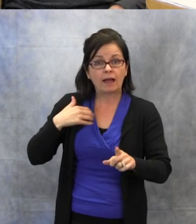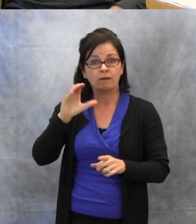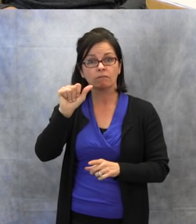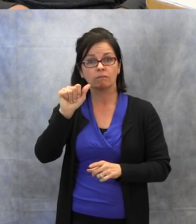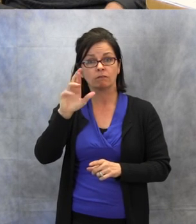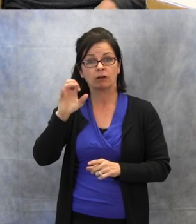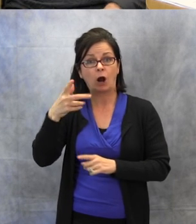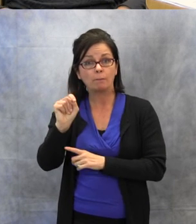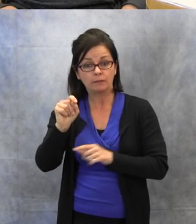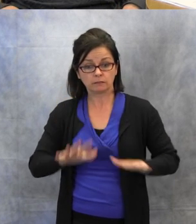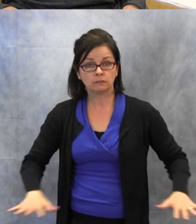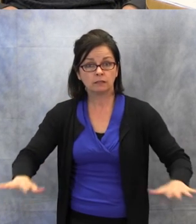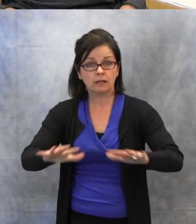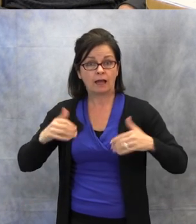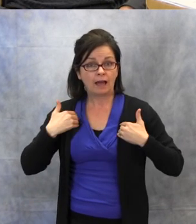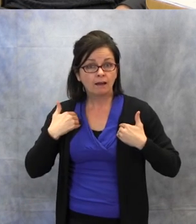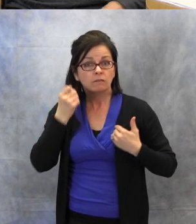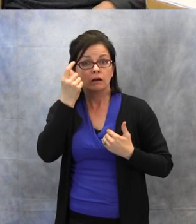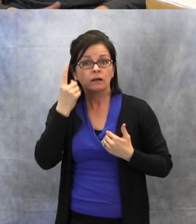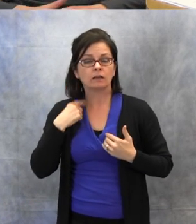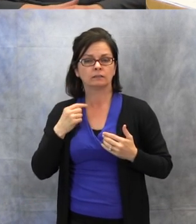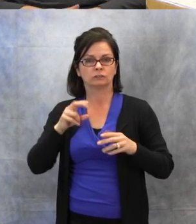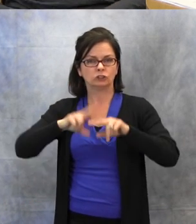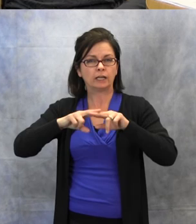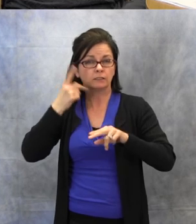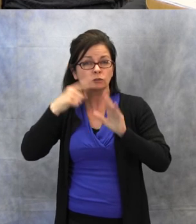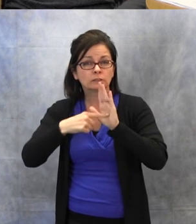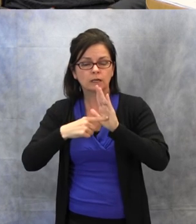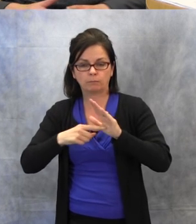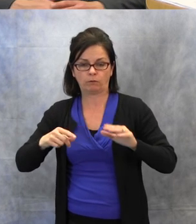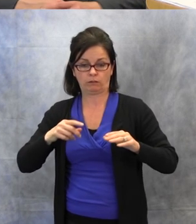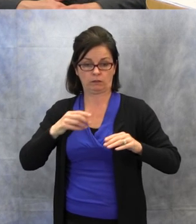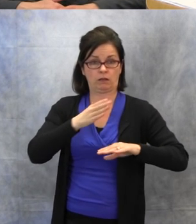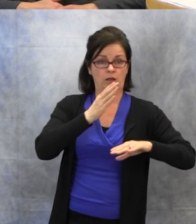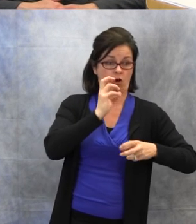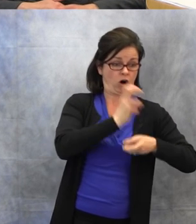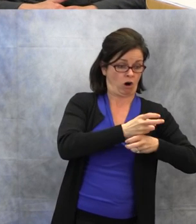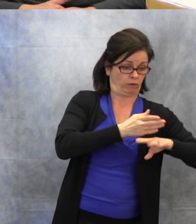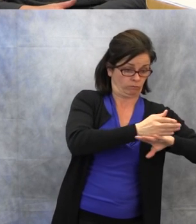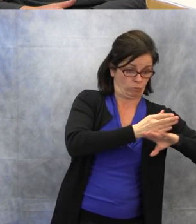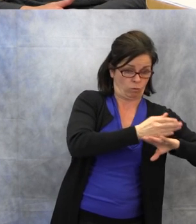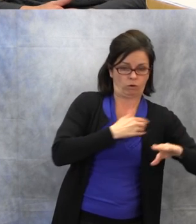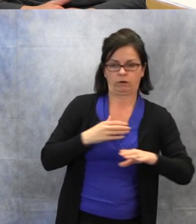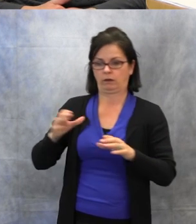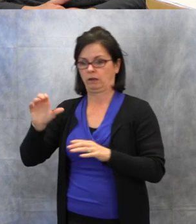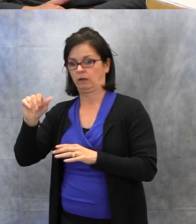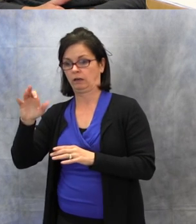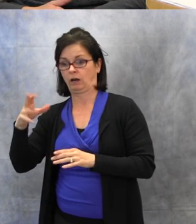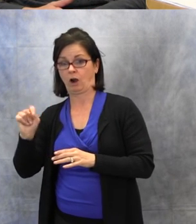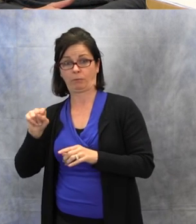Because hearing the movement of chairs on a hard floor versus carpeting is a major difference in causing